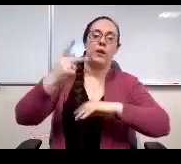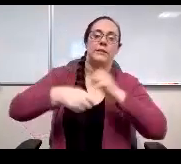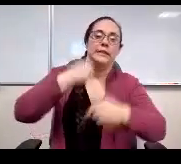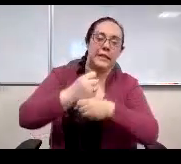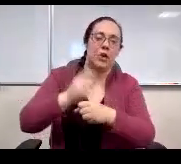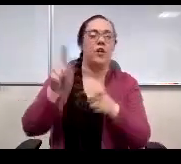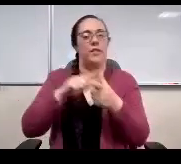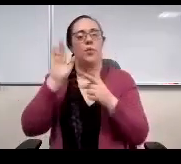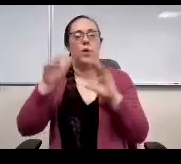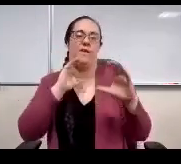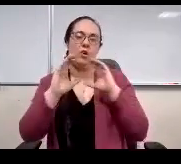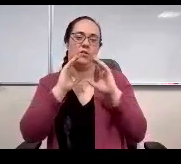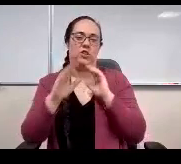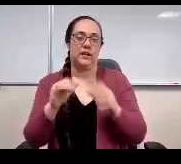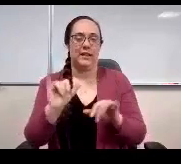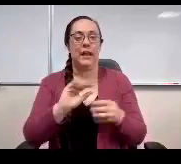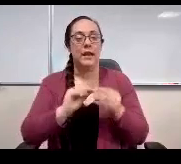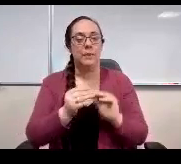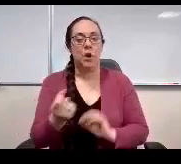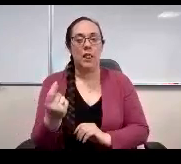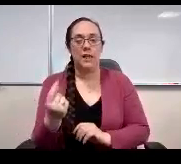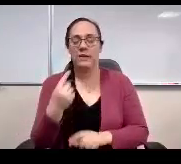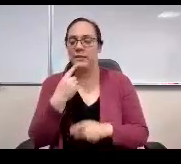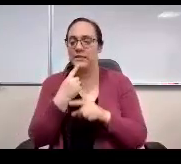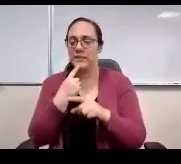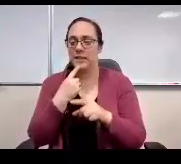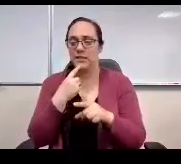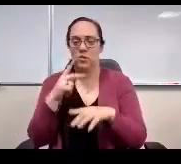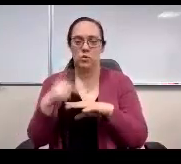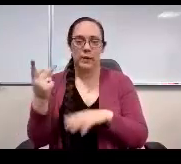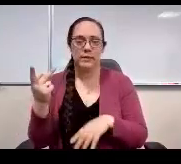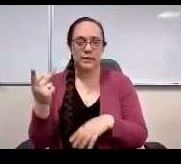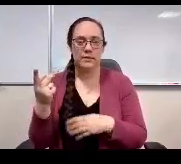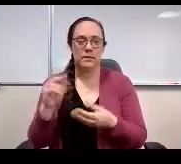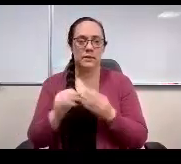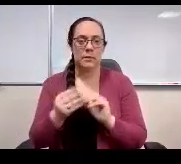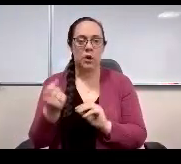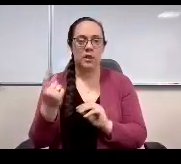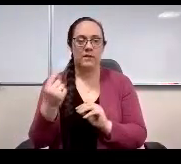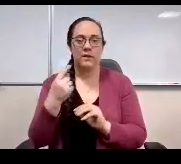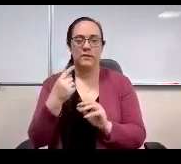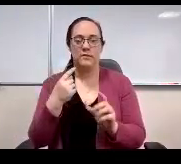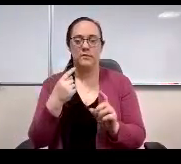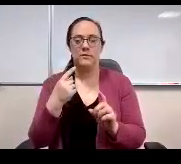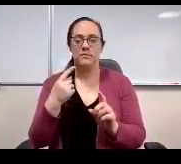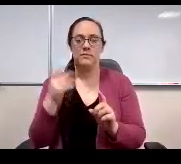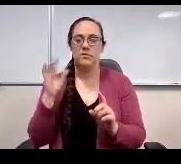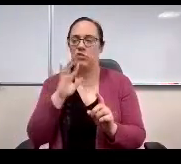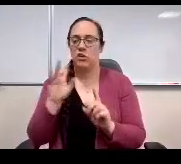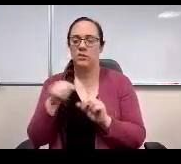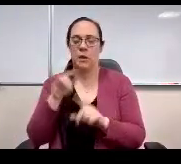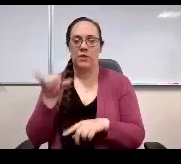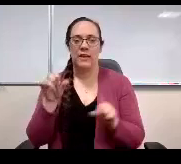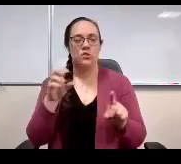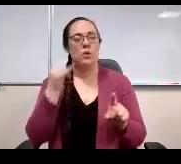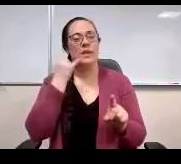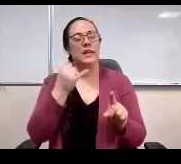going other conversation right? #11 it says, in fact exactly twice number 11 #11 speaks to that. So if you guys are if the board is comfortable,